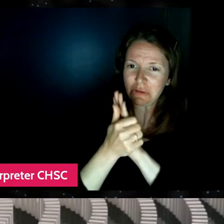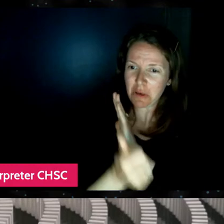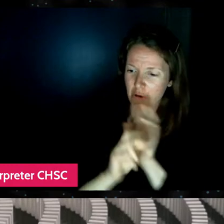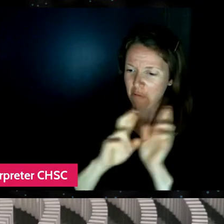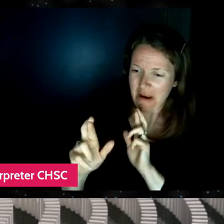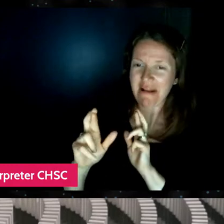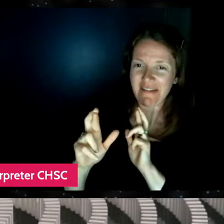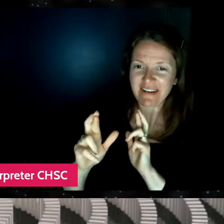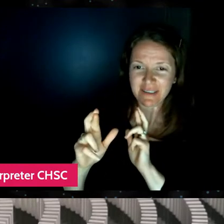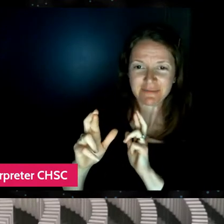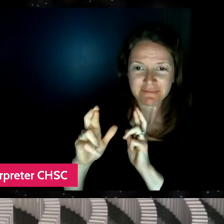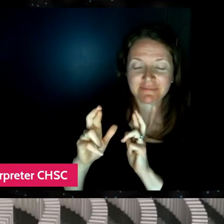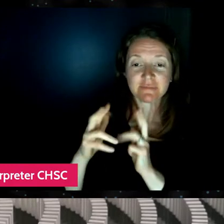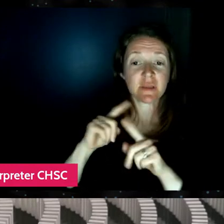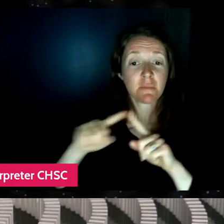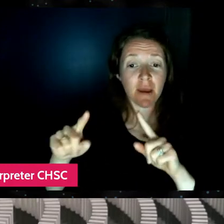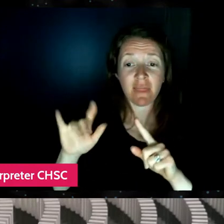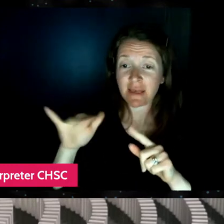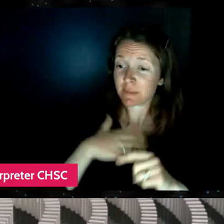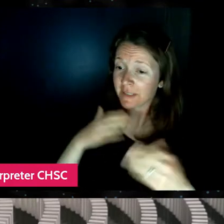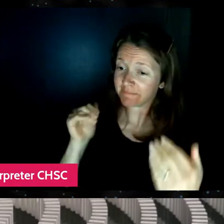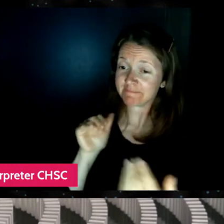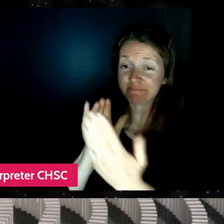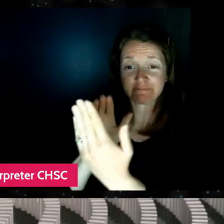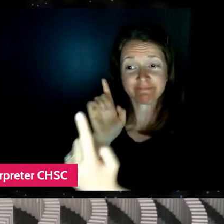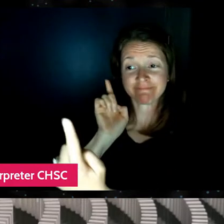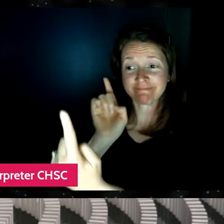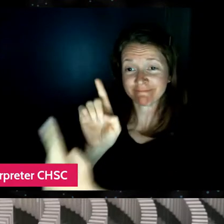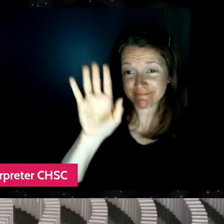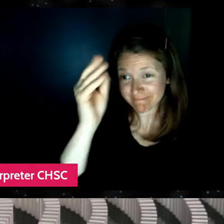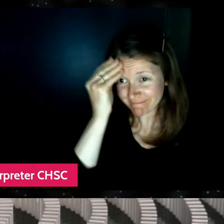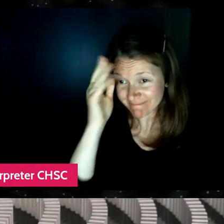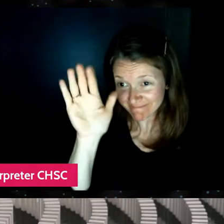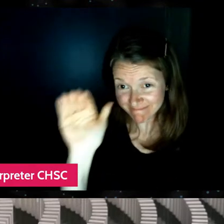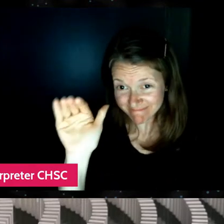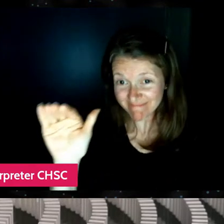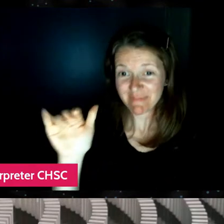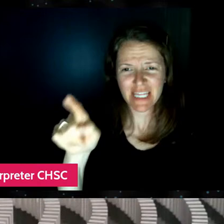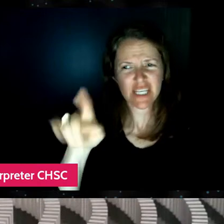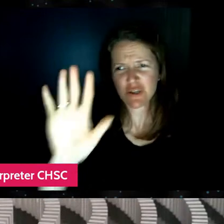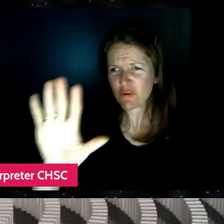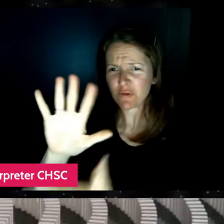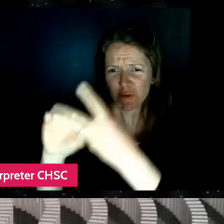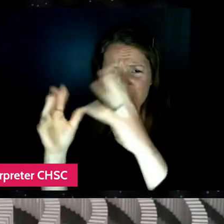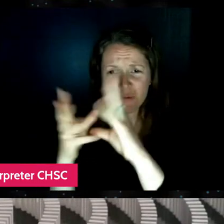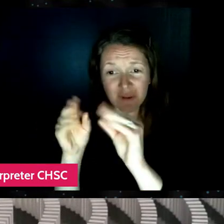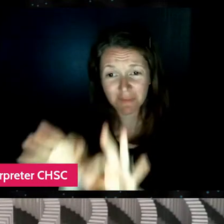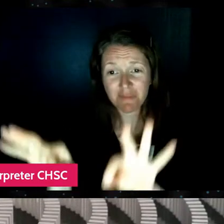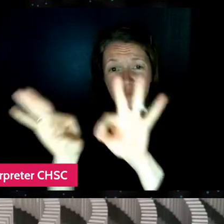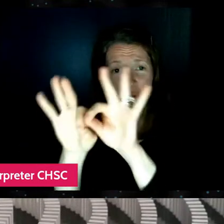but that was my approach. And I just knew that this was a story that I wanted to work on